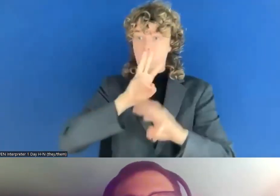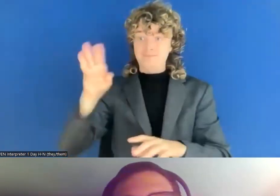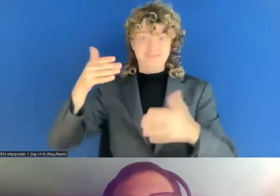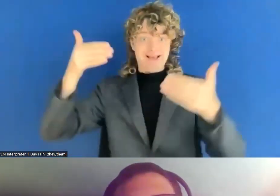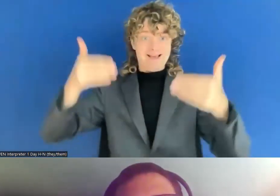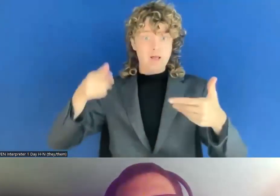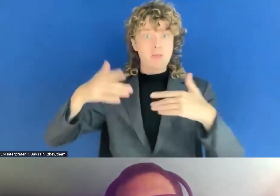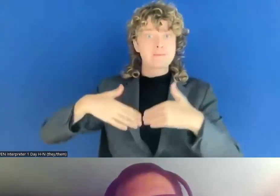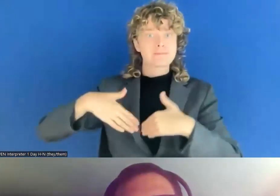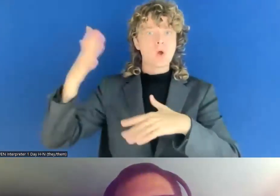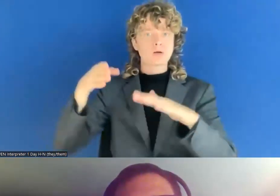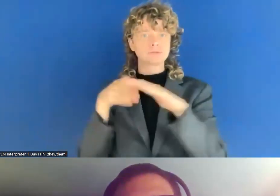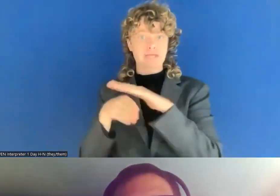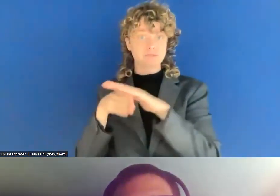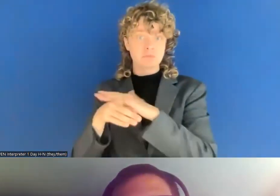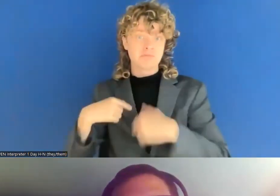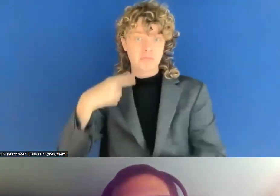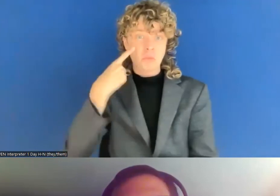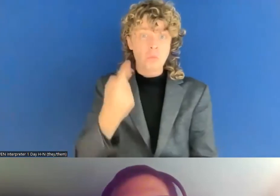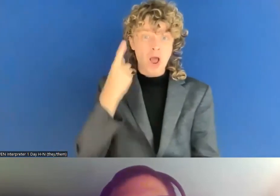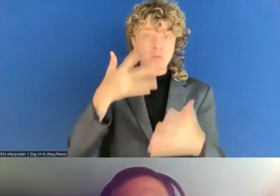I agree, that's a good answer. What would you say Malin?